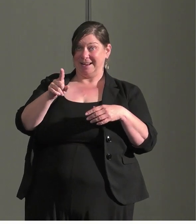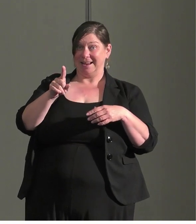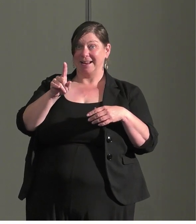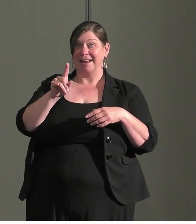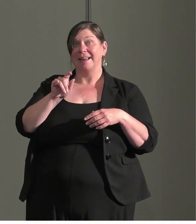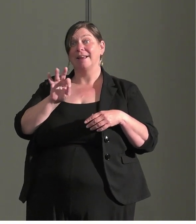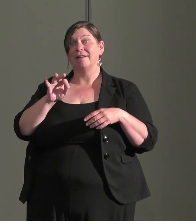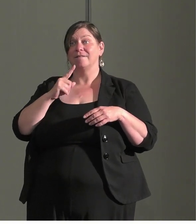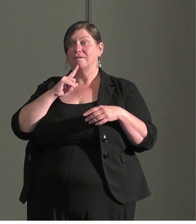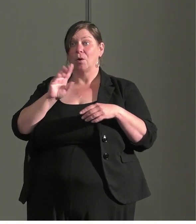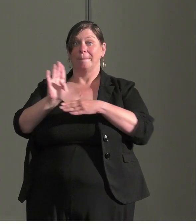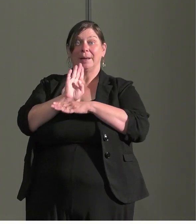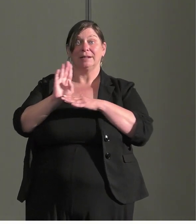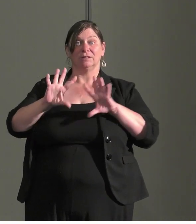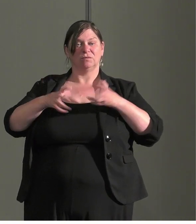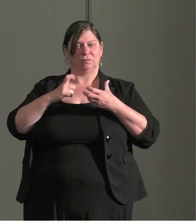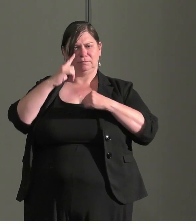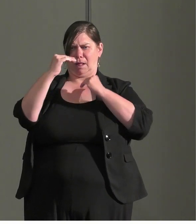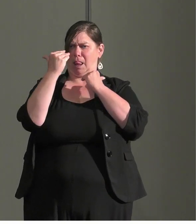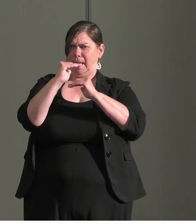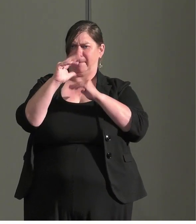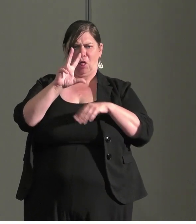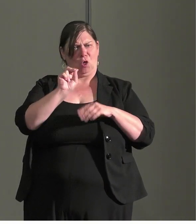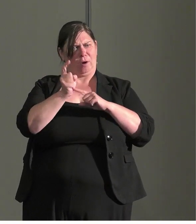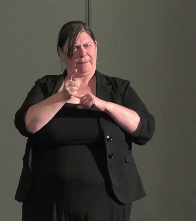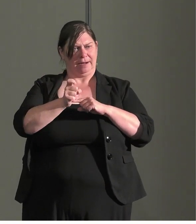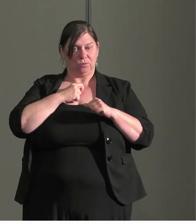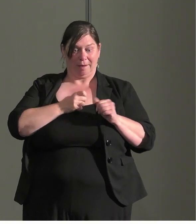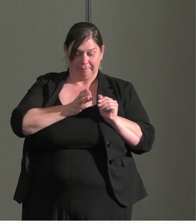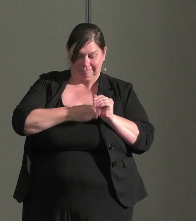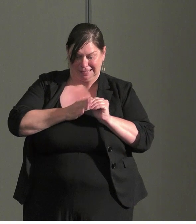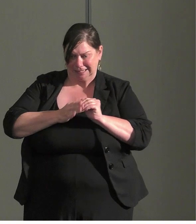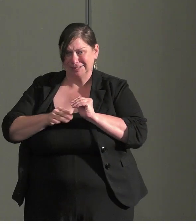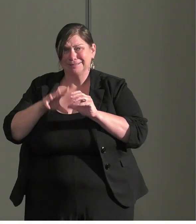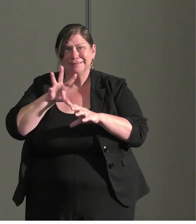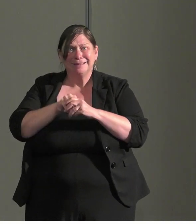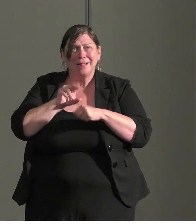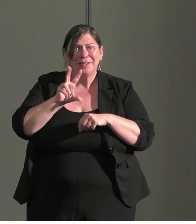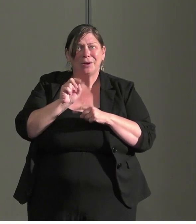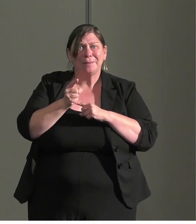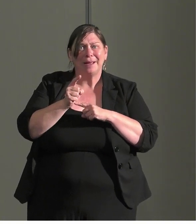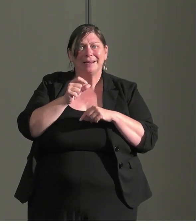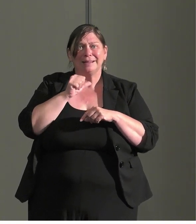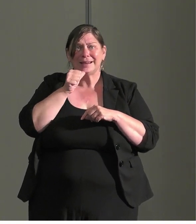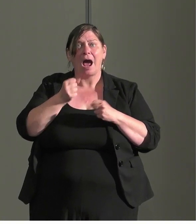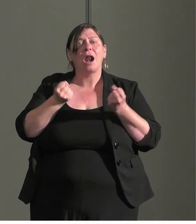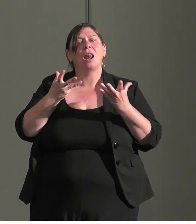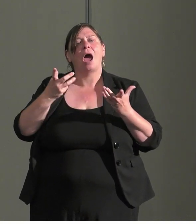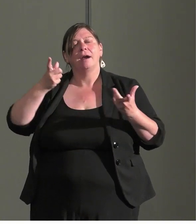used to 30 minute meetings you get a lot done and not a lot of consensus building